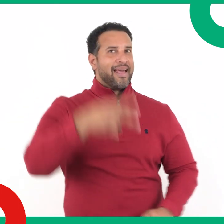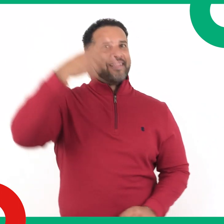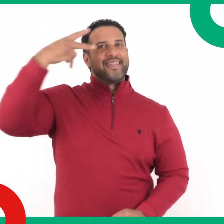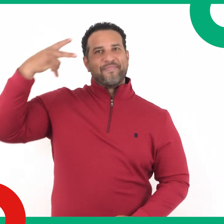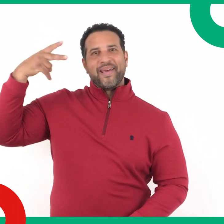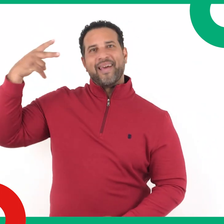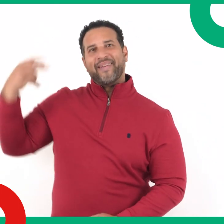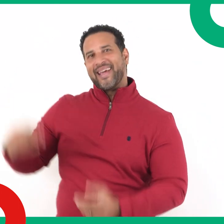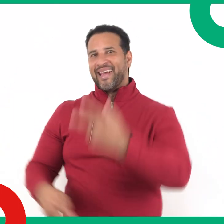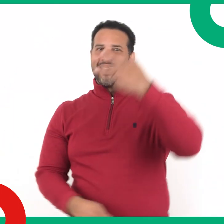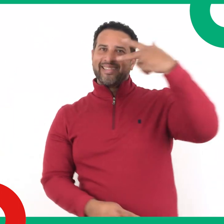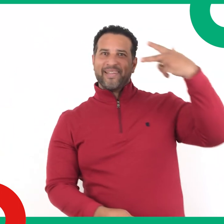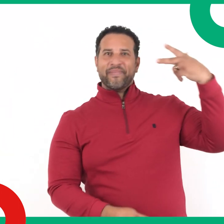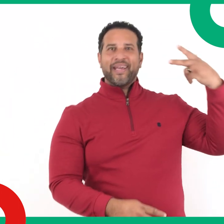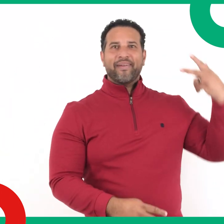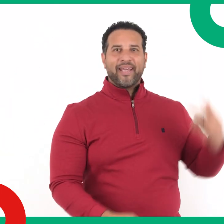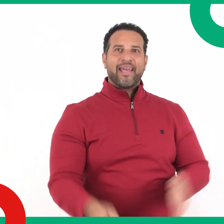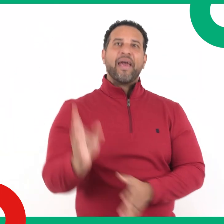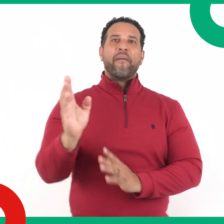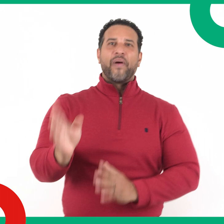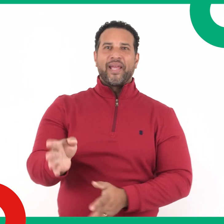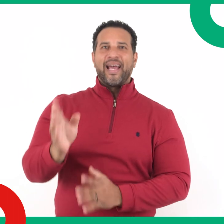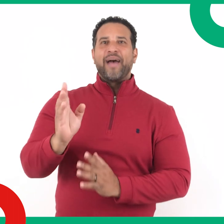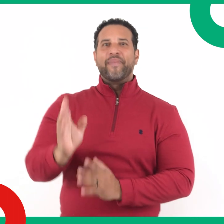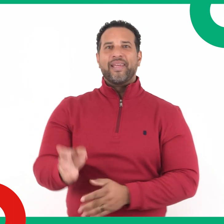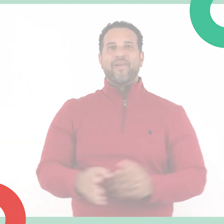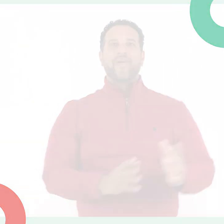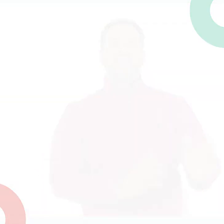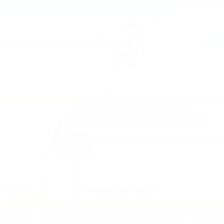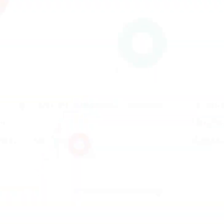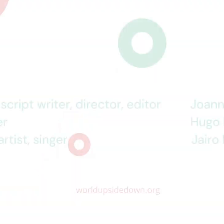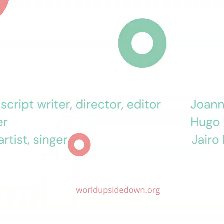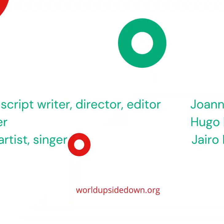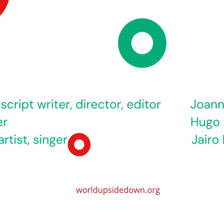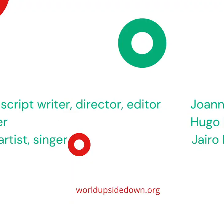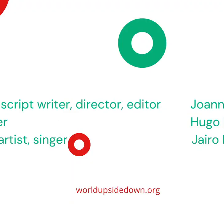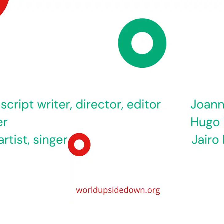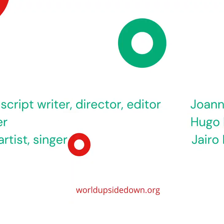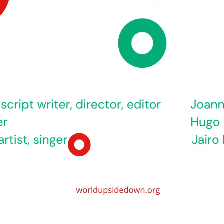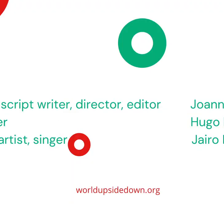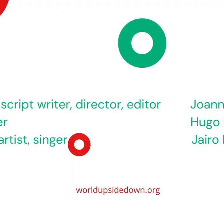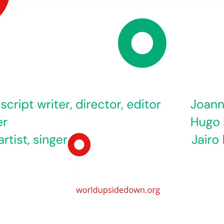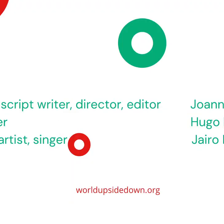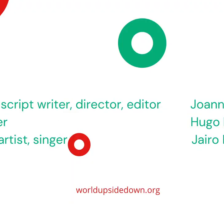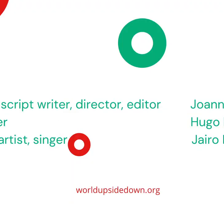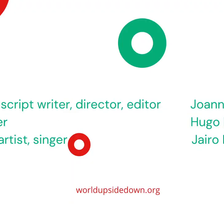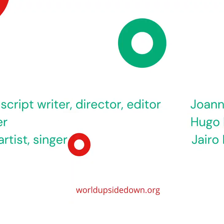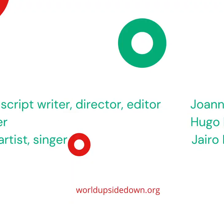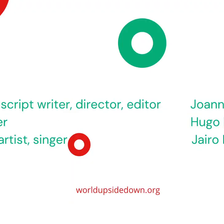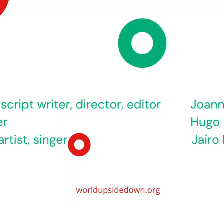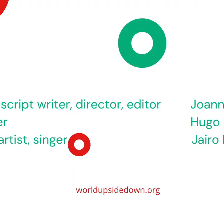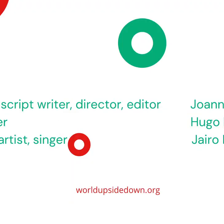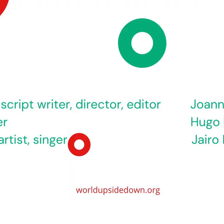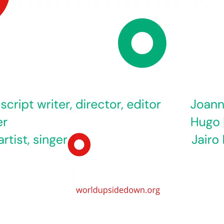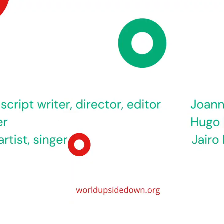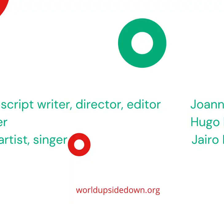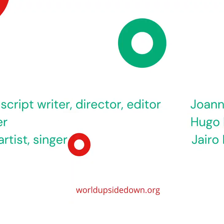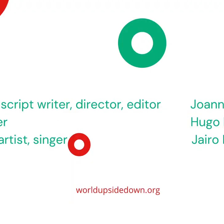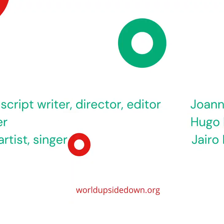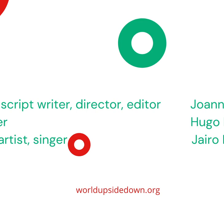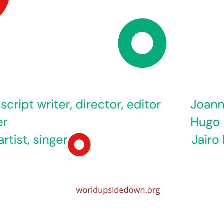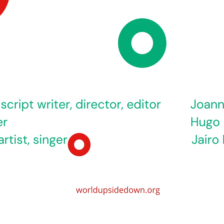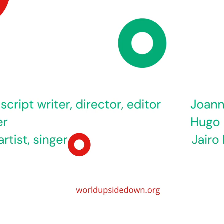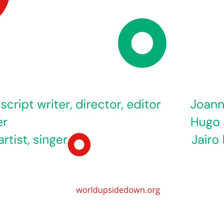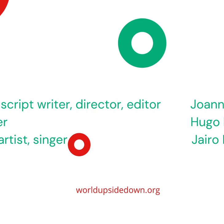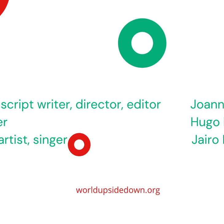Si me ven, si me ven, voy camino de Belén.